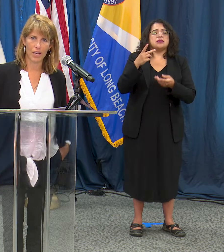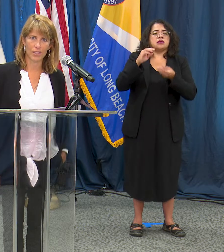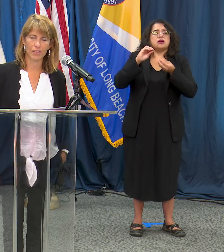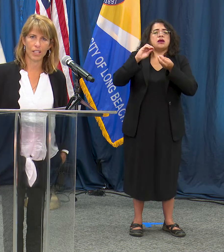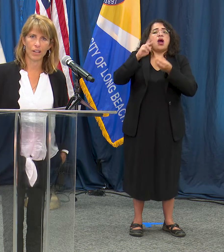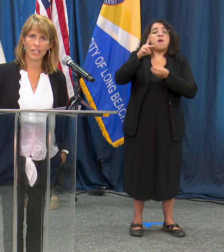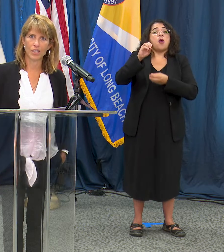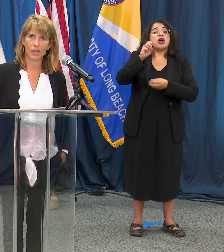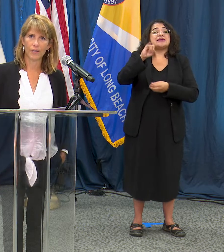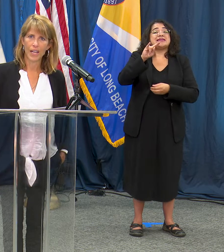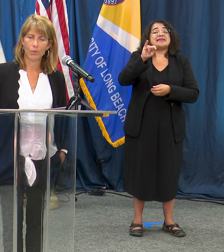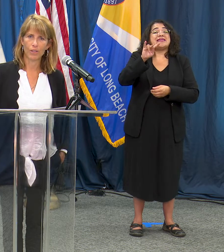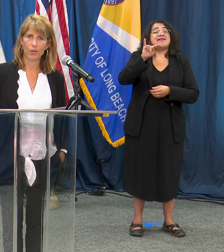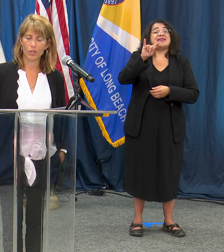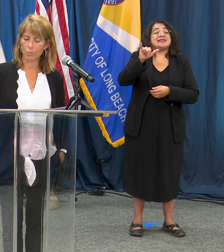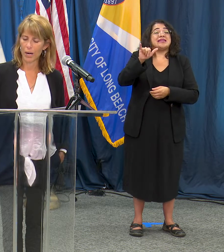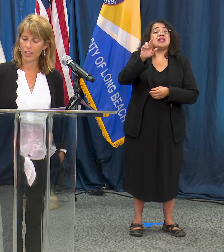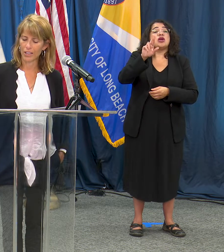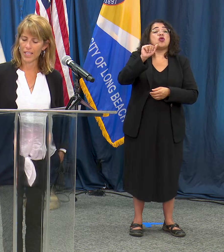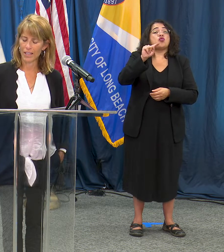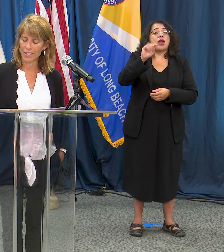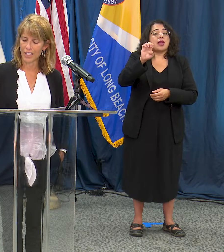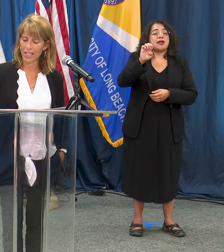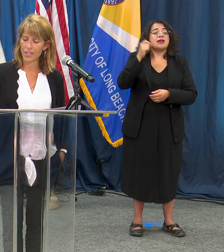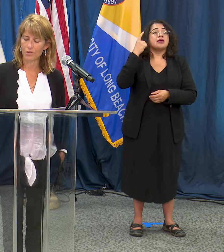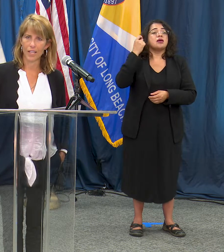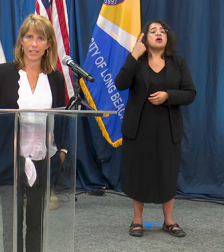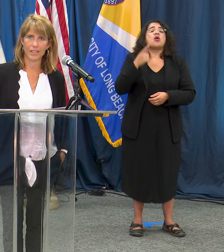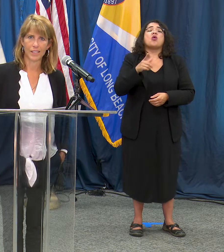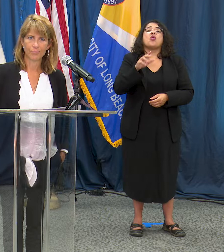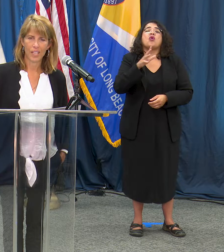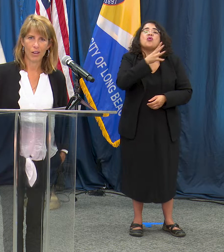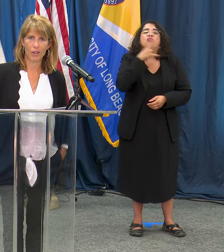positivity rate so we focus primarily there as our case rate is you know over